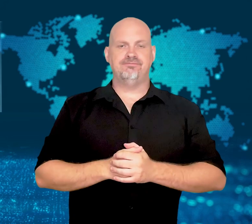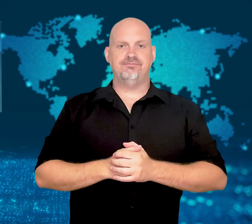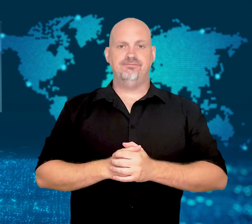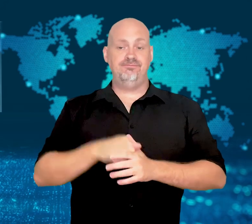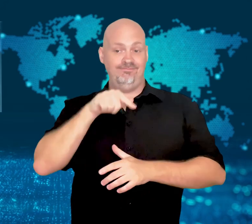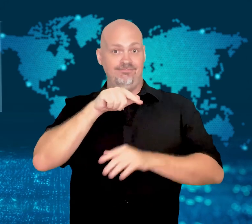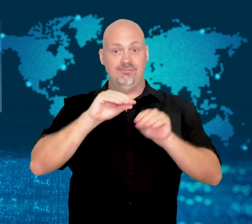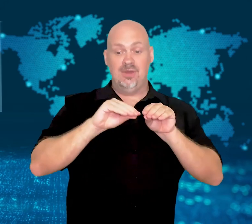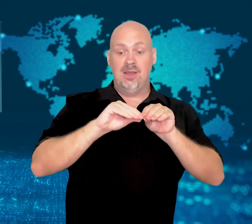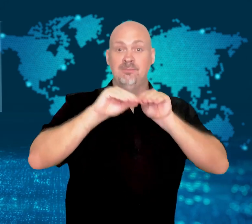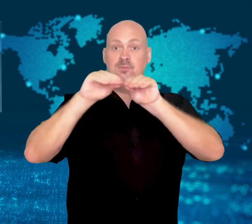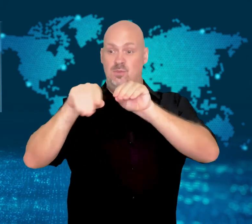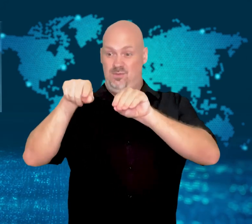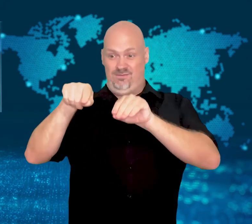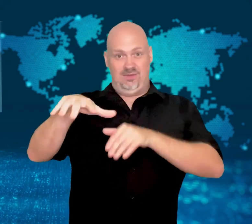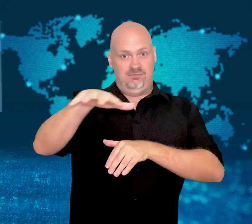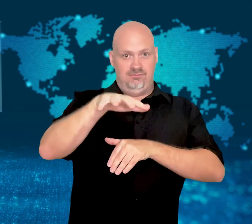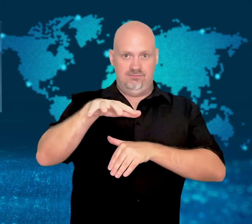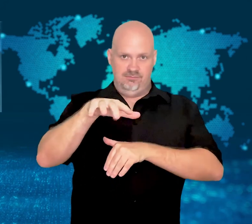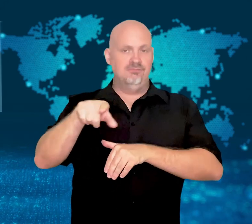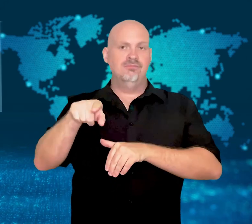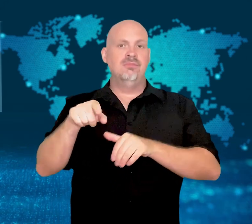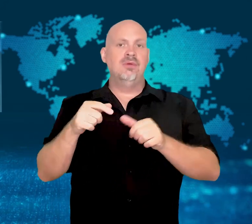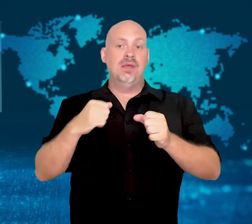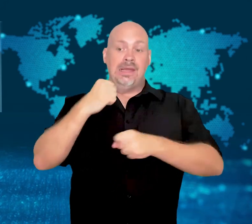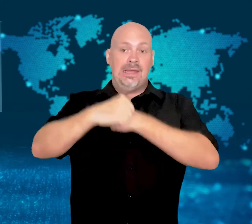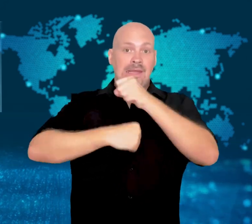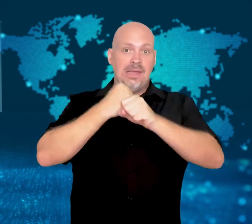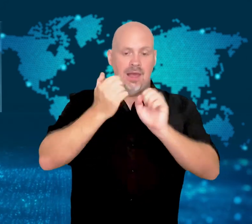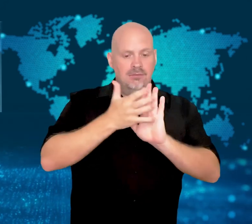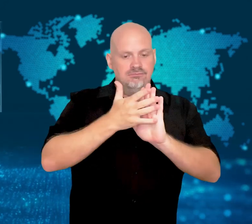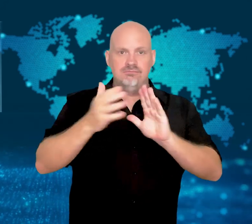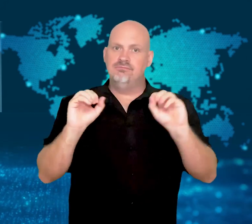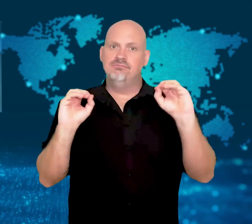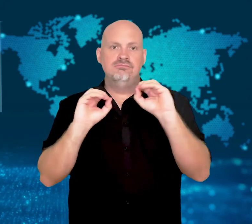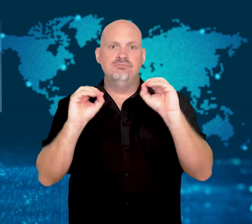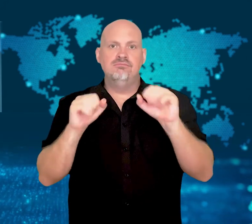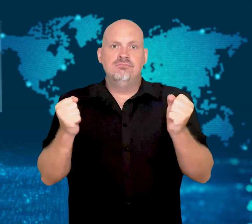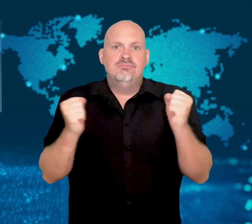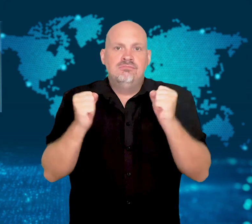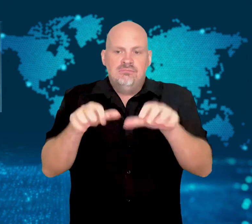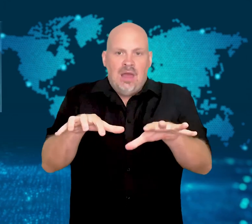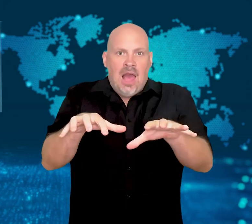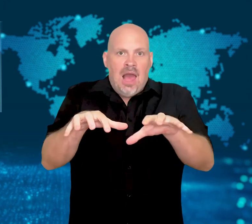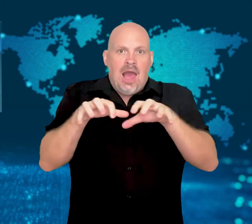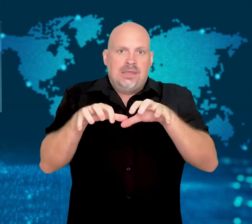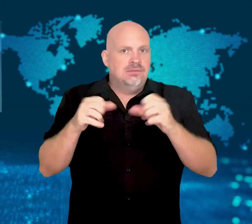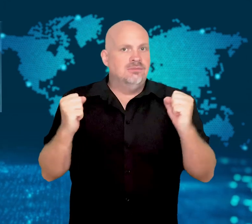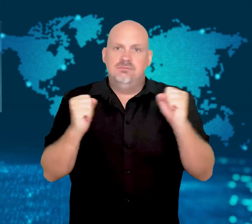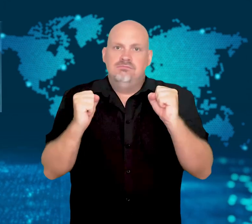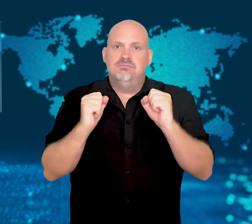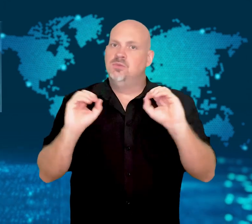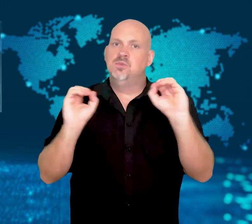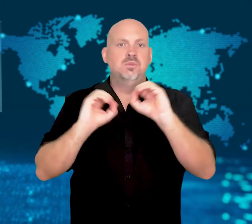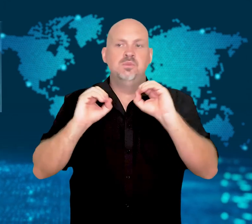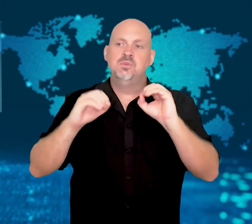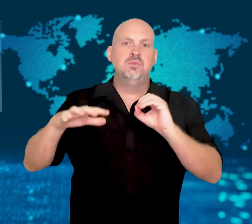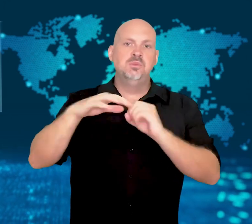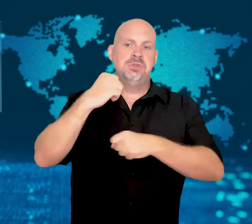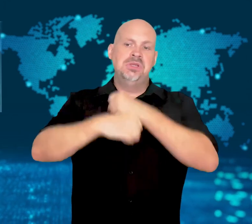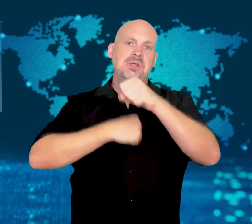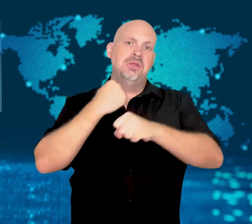The new site will be placed where there is no year-round ice so that climbers can be